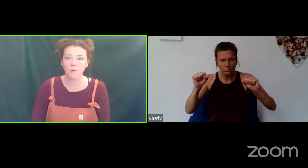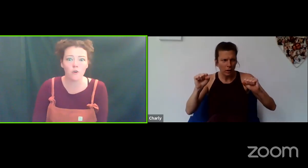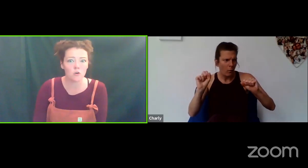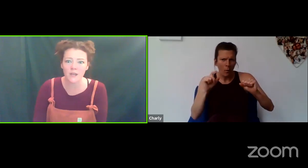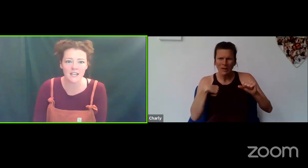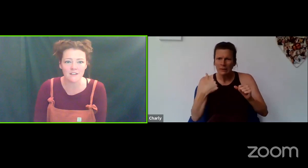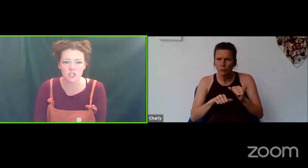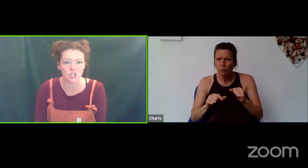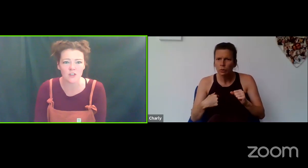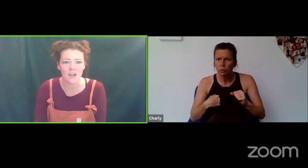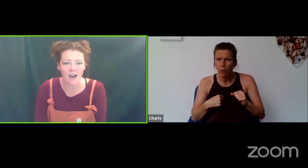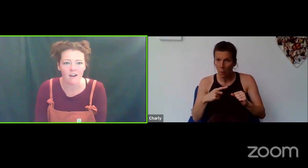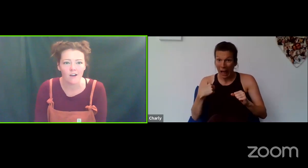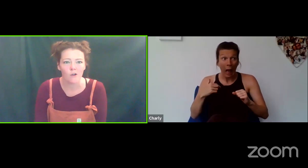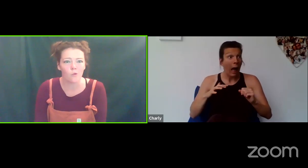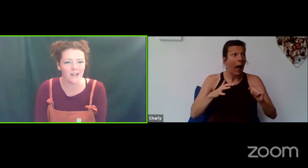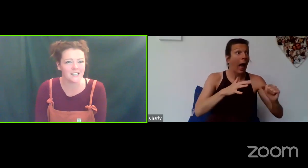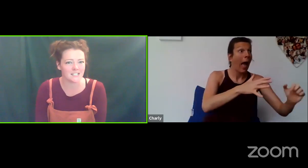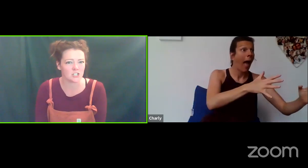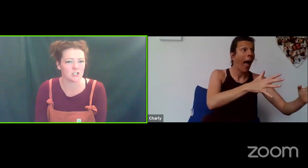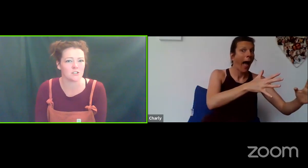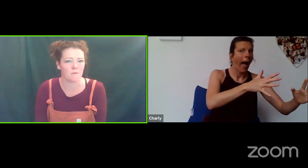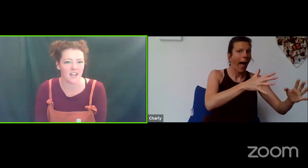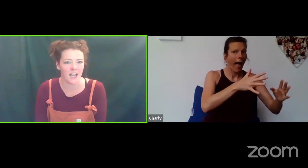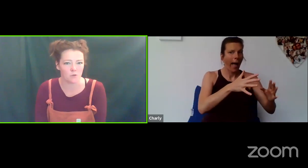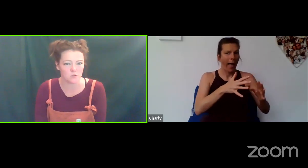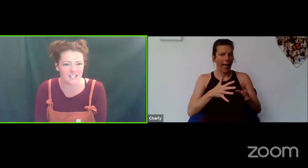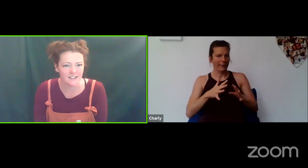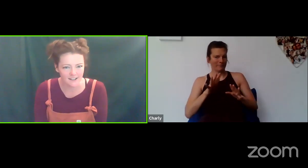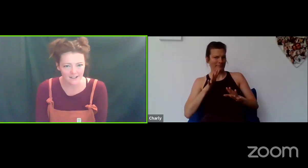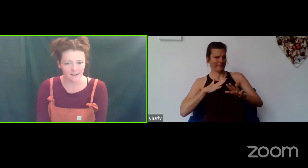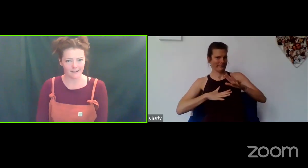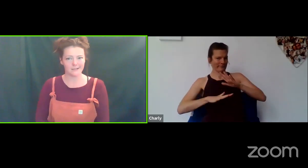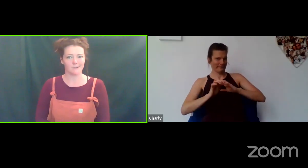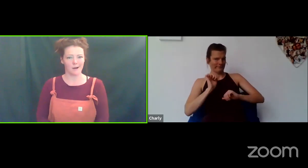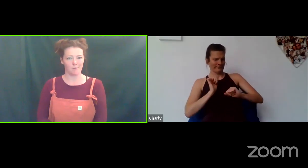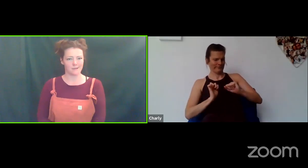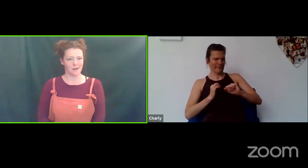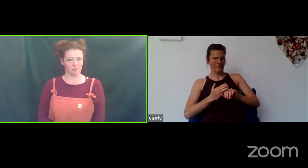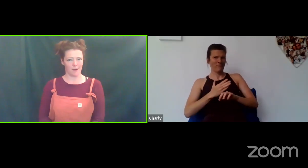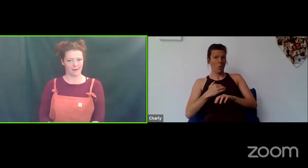before we even do that we need to do something else! I need to rein myself back